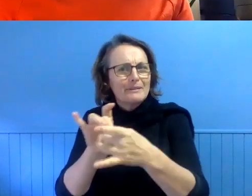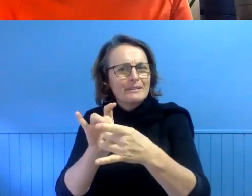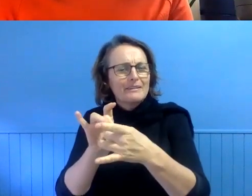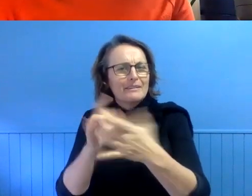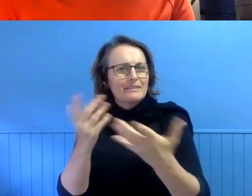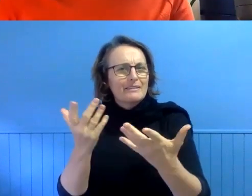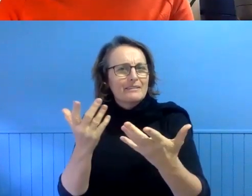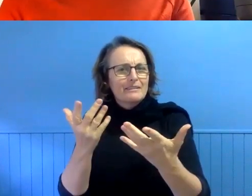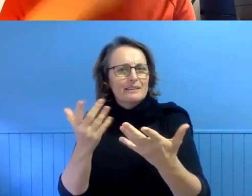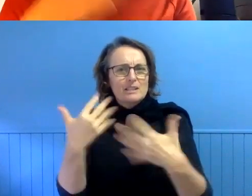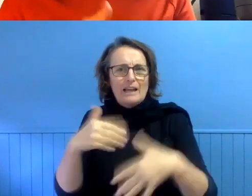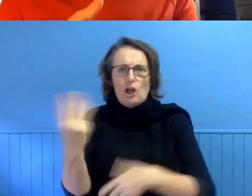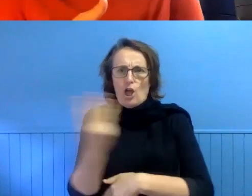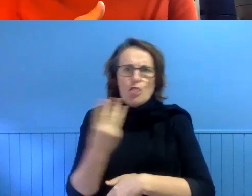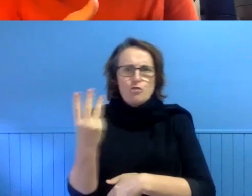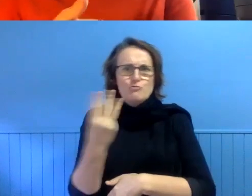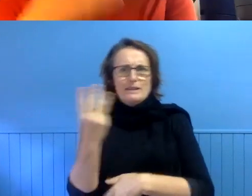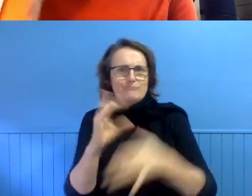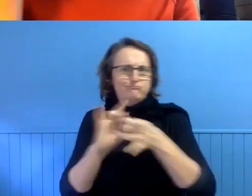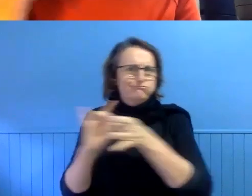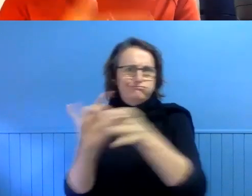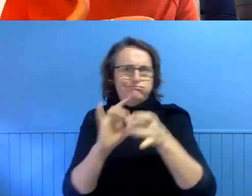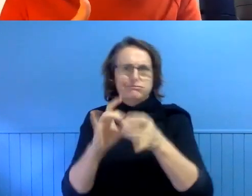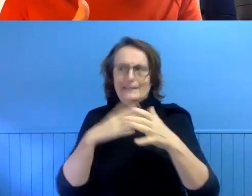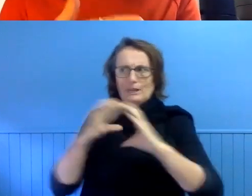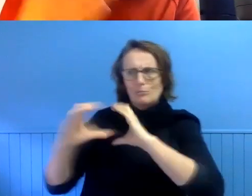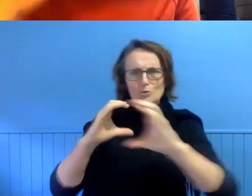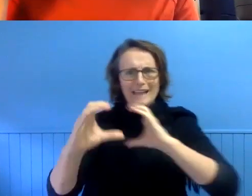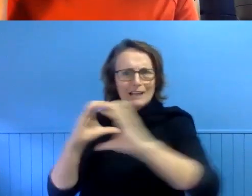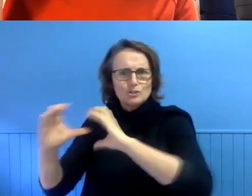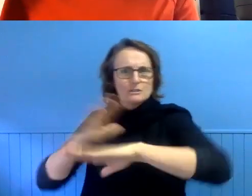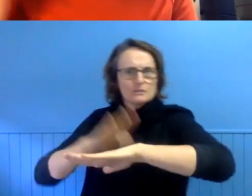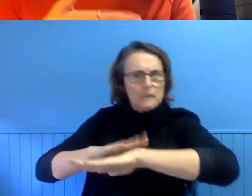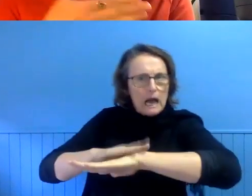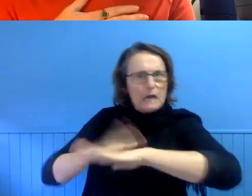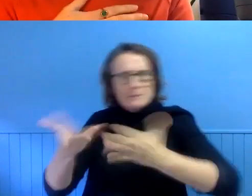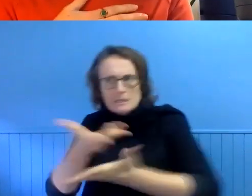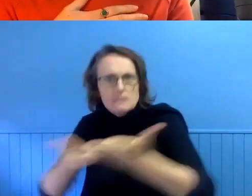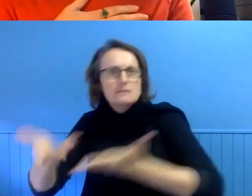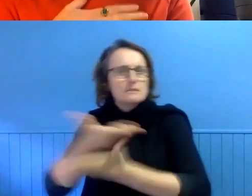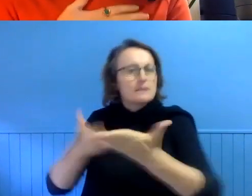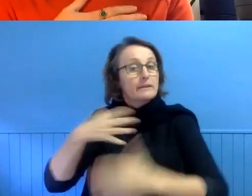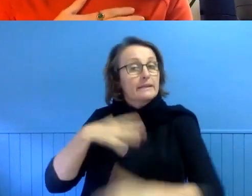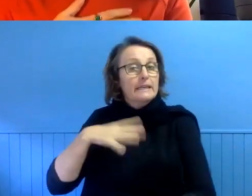a hard-cor three-way. There is a lot of communication. A lot of time. A lot of honesty.